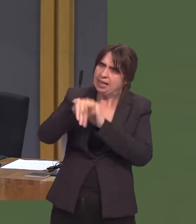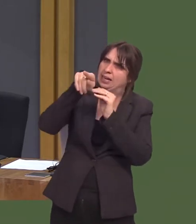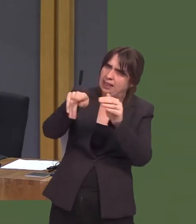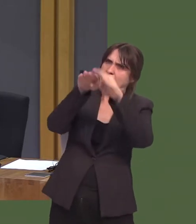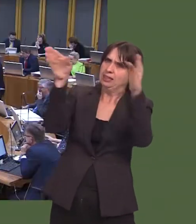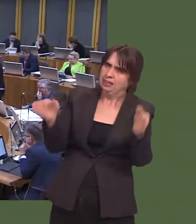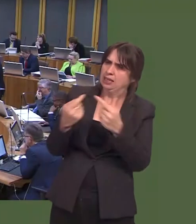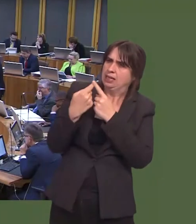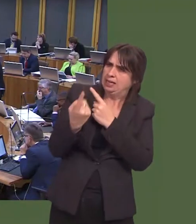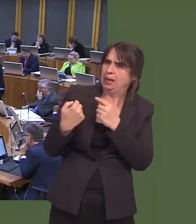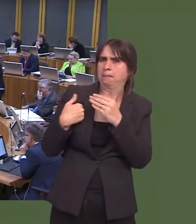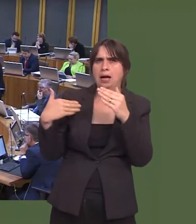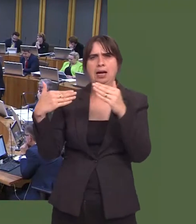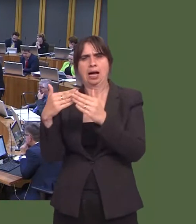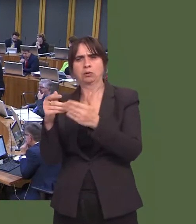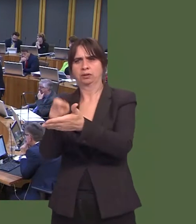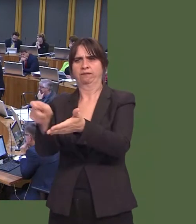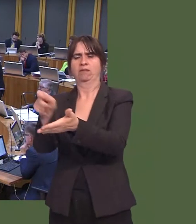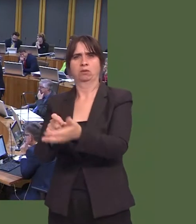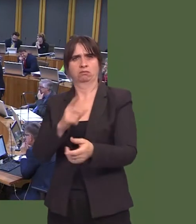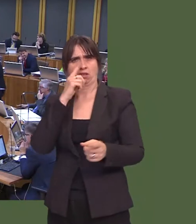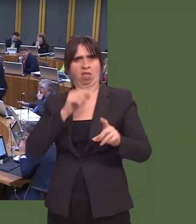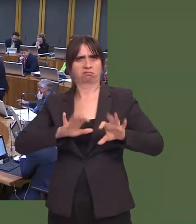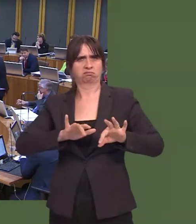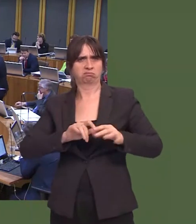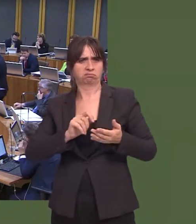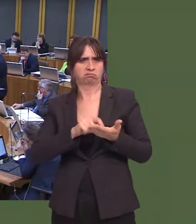Carwyn Jones: Wel, nid oes rheswm, mewn egwyddor, pam ddylai pleidleisio digidol ddim digwydd.